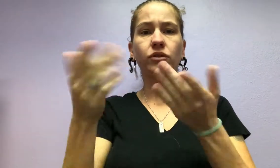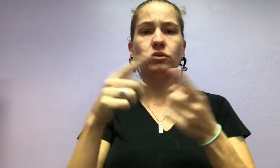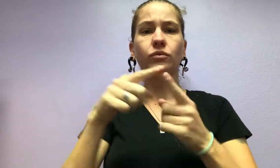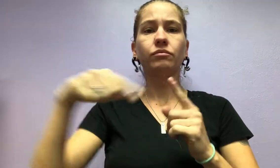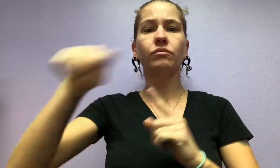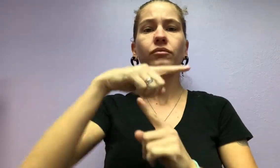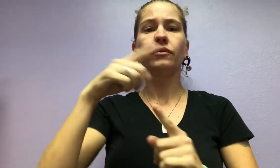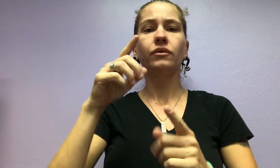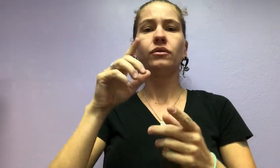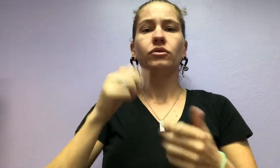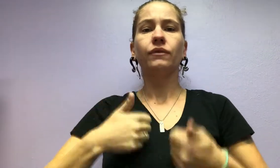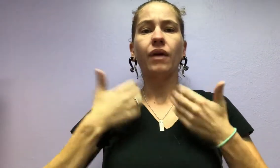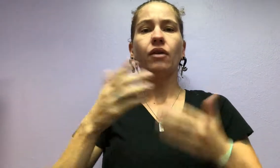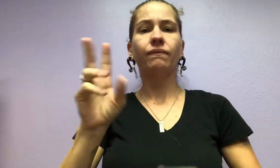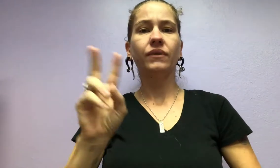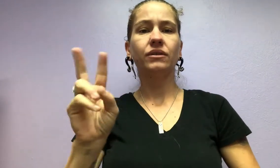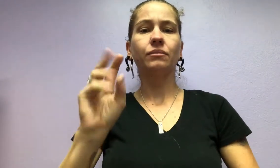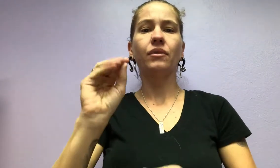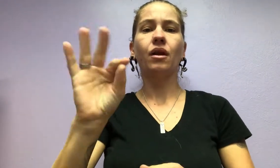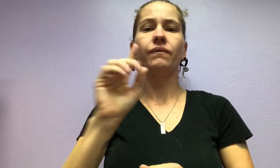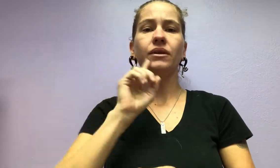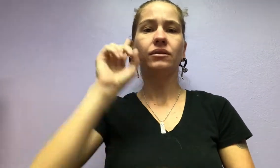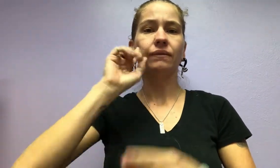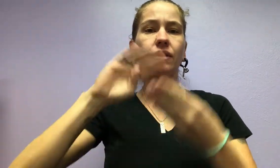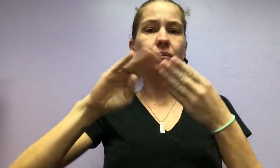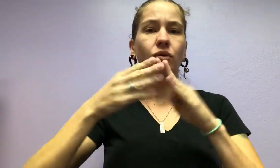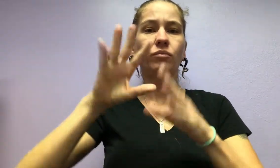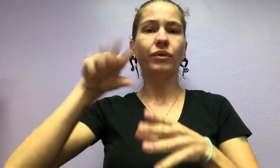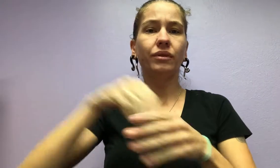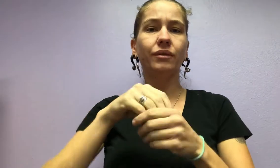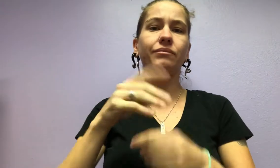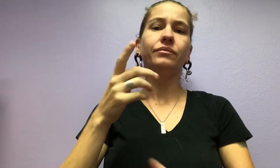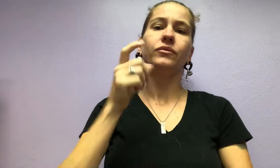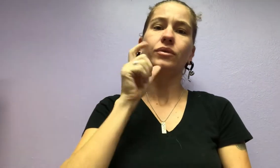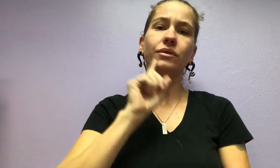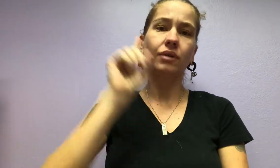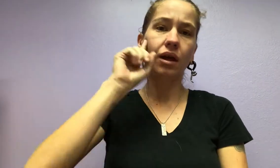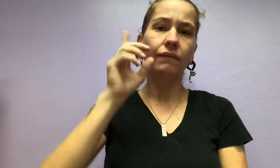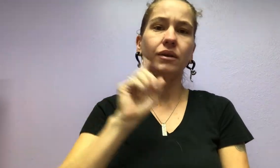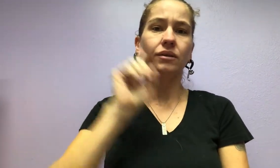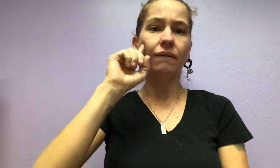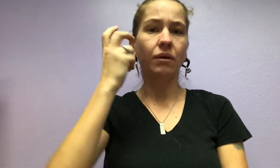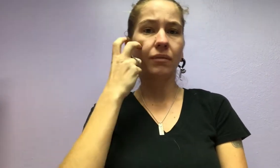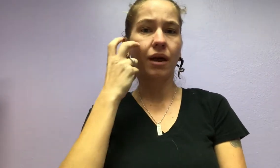for the victims and survivors within the Deaf community who are Deaf, DeafBlind,